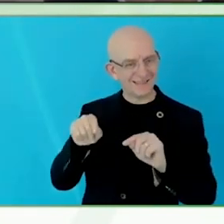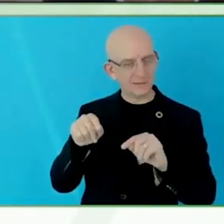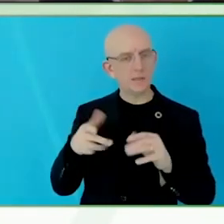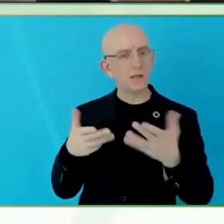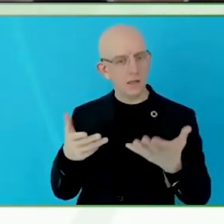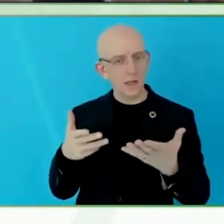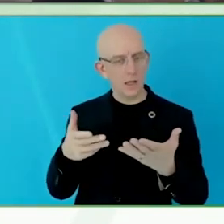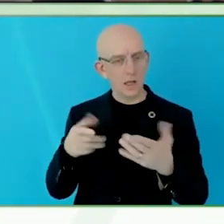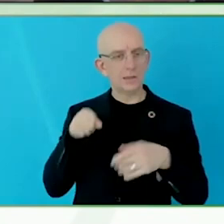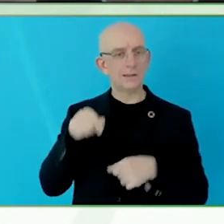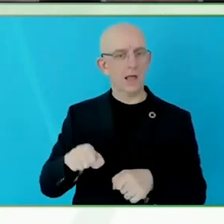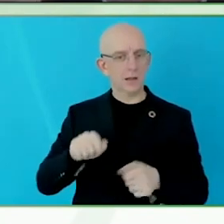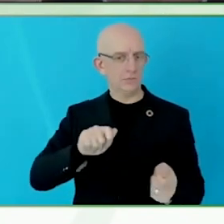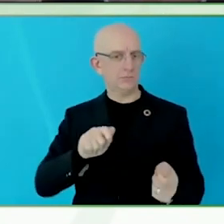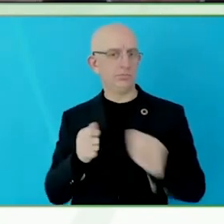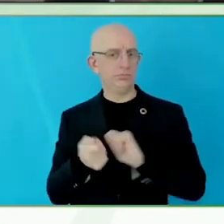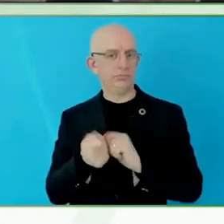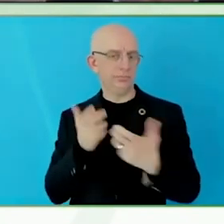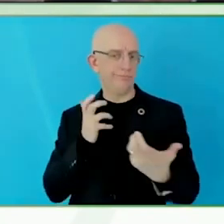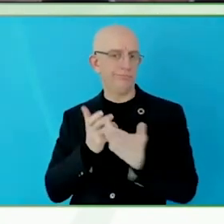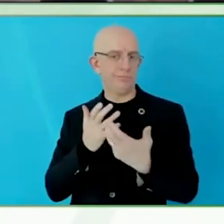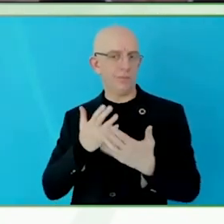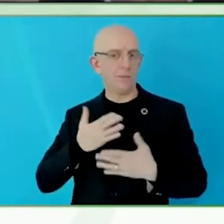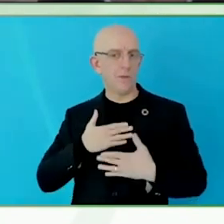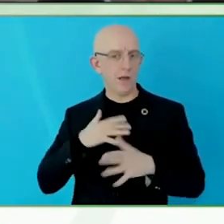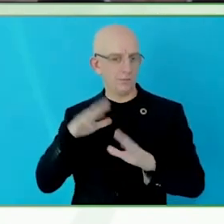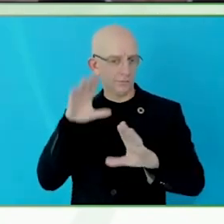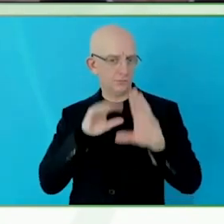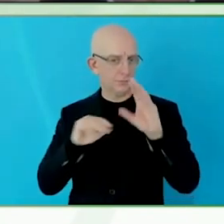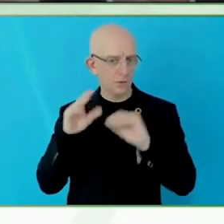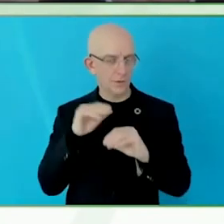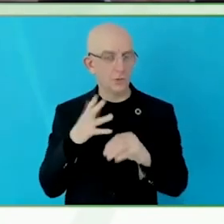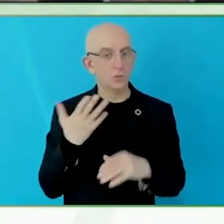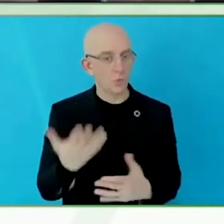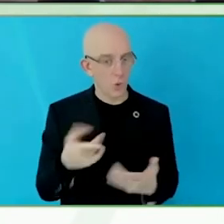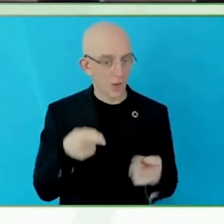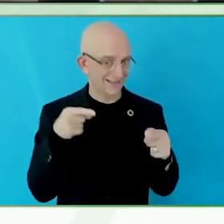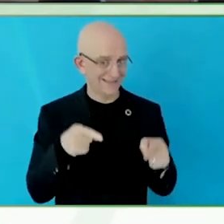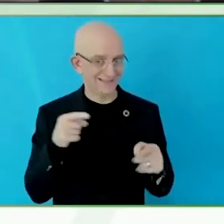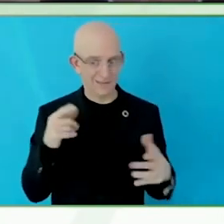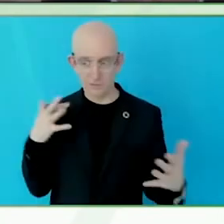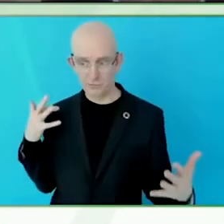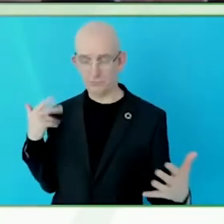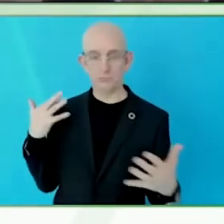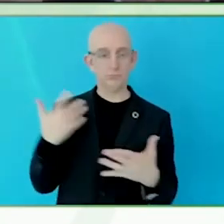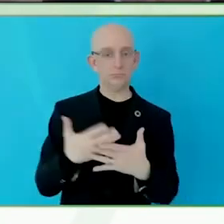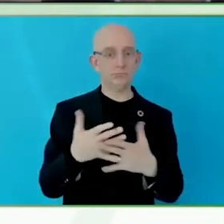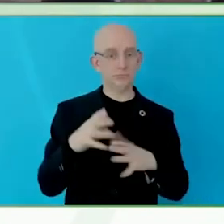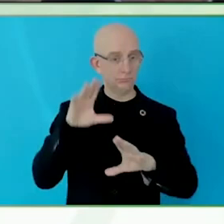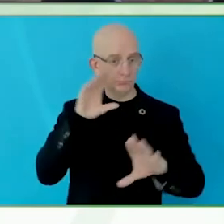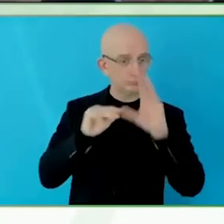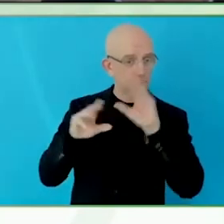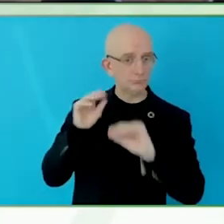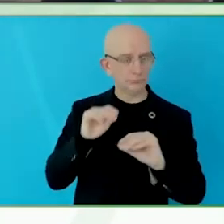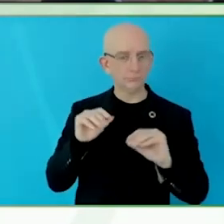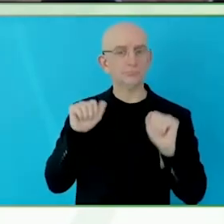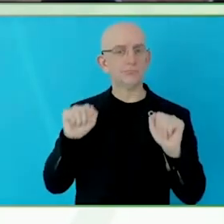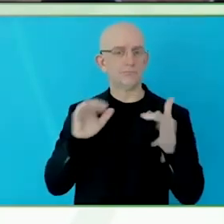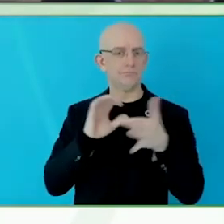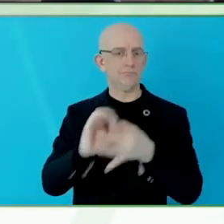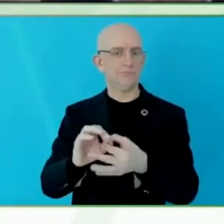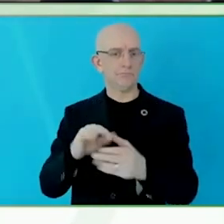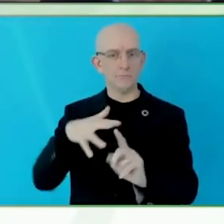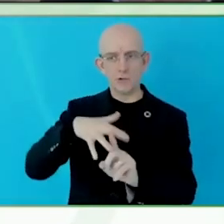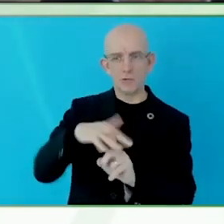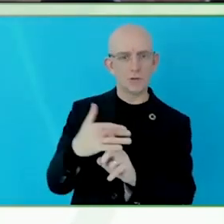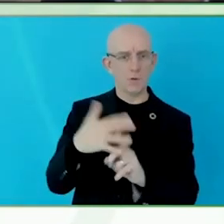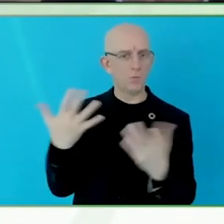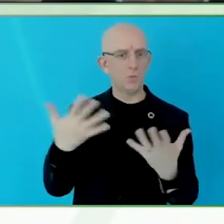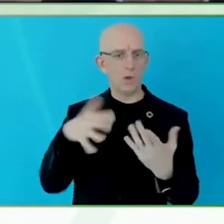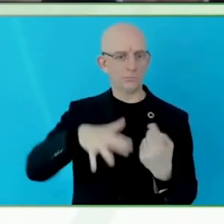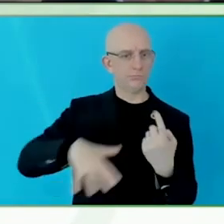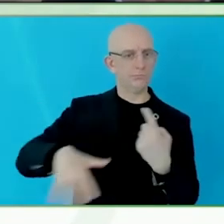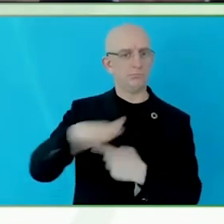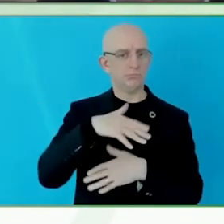So I can recuperate faster from exhaustion, or prevent error, or